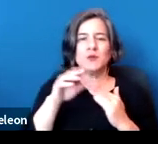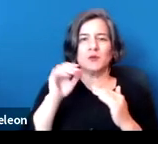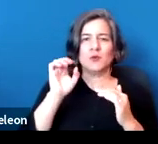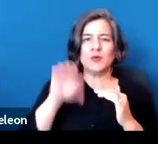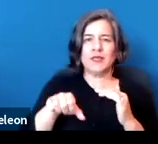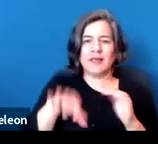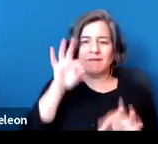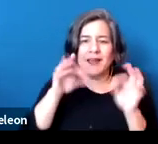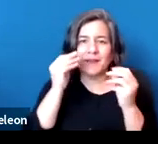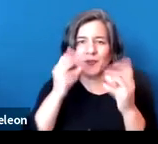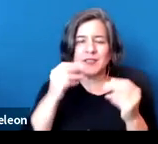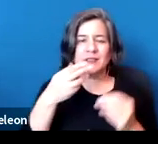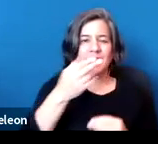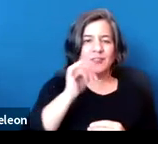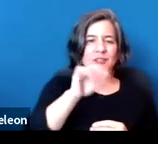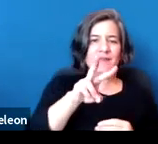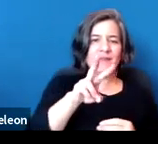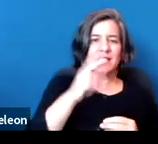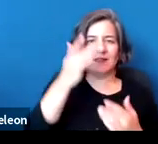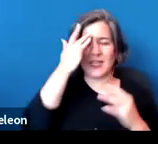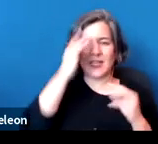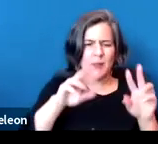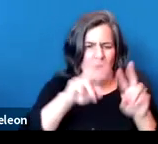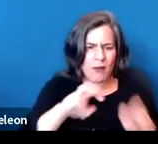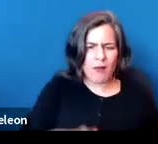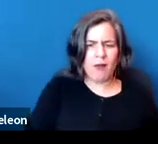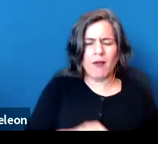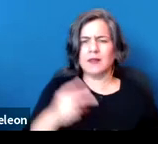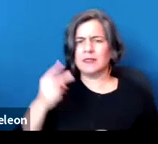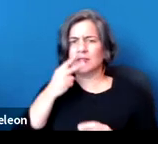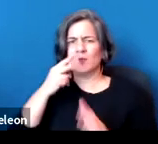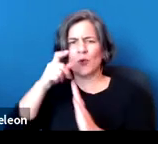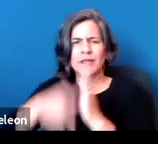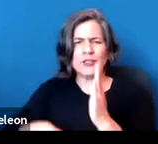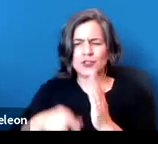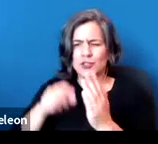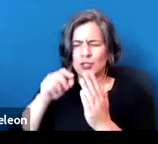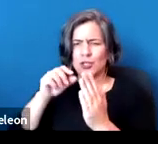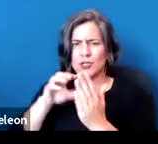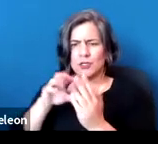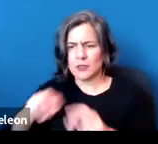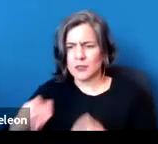including the HIV/AIDS epidemic and the smoking literature and brief in all those issues to try